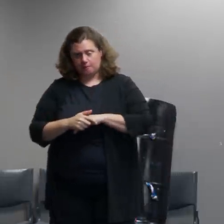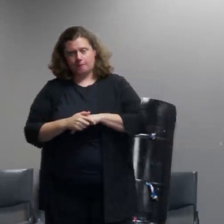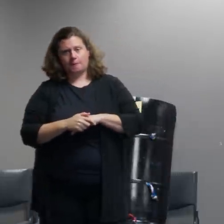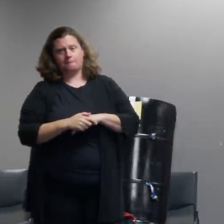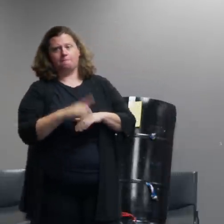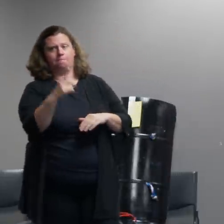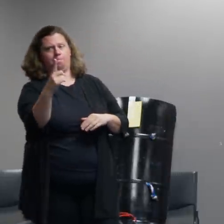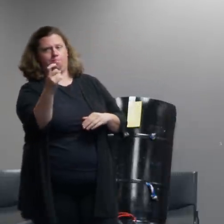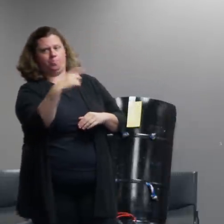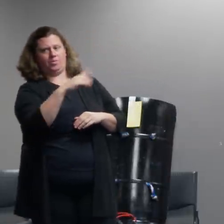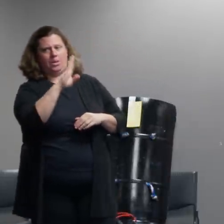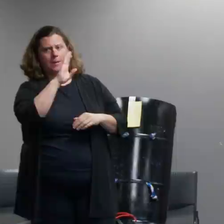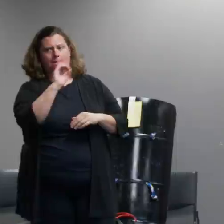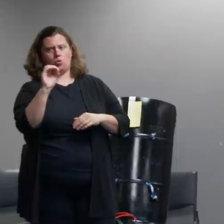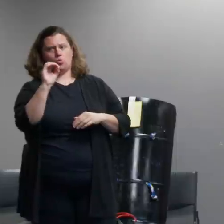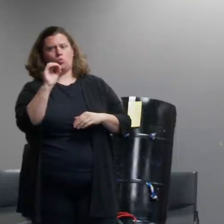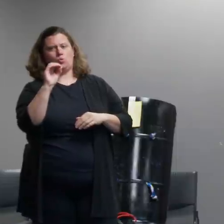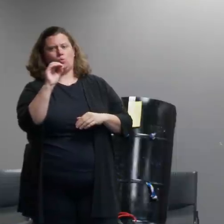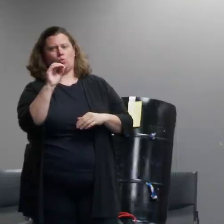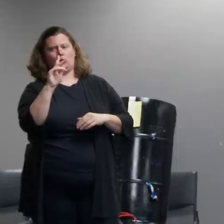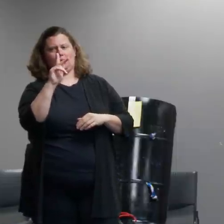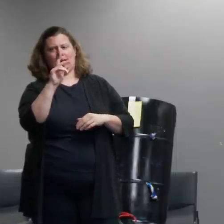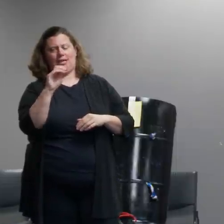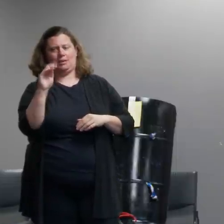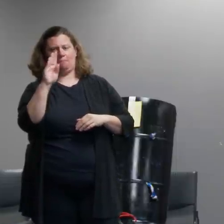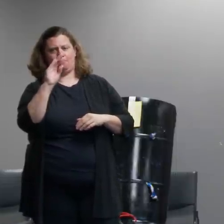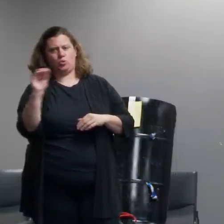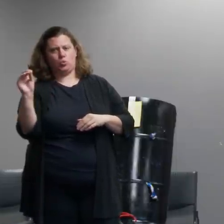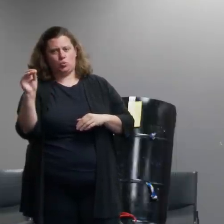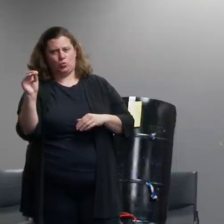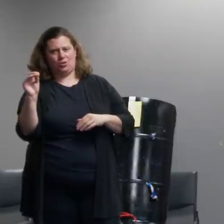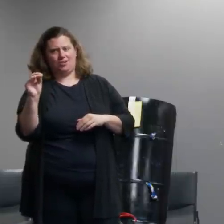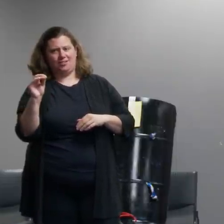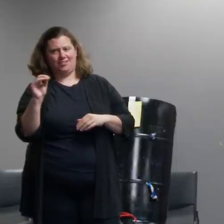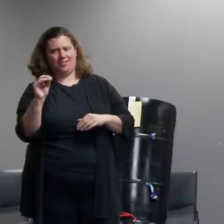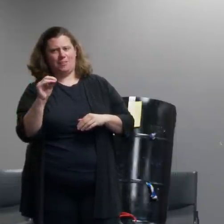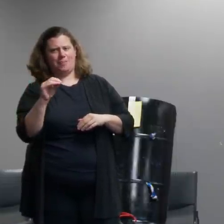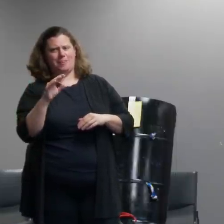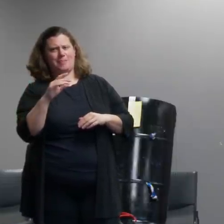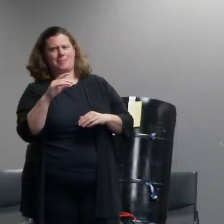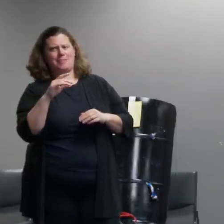again i was wondering deputy chief davis can you clarify a statement that was made in a video statement